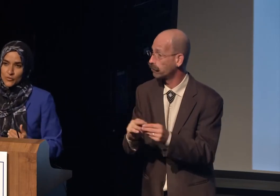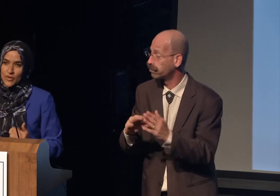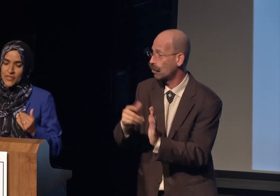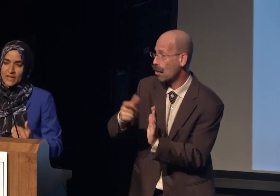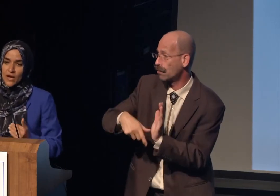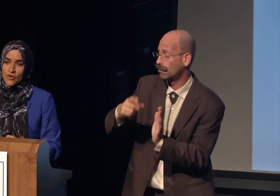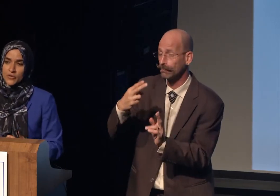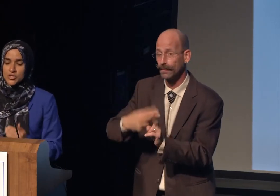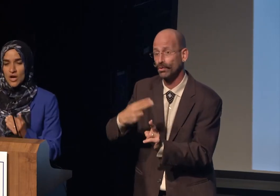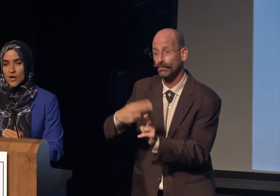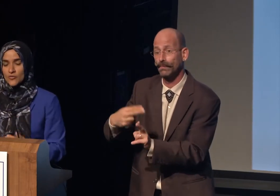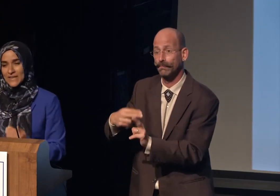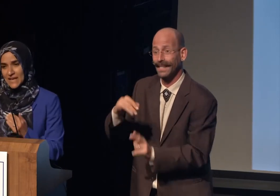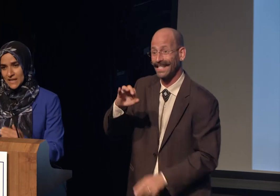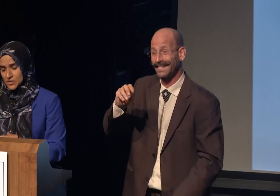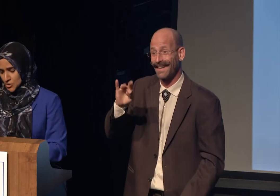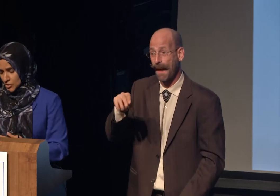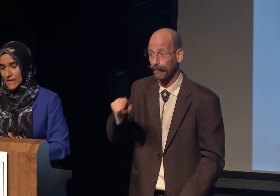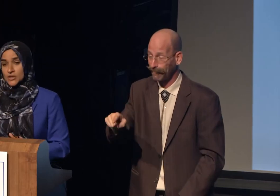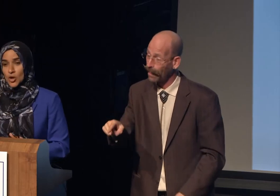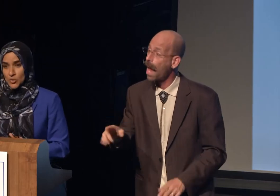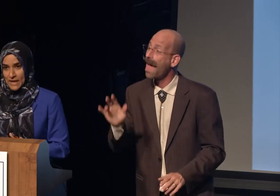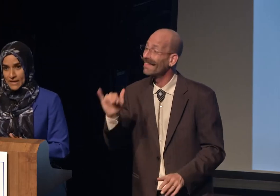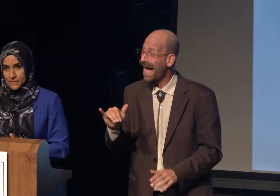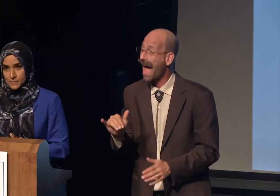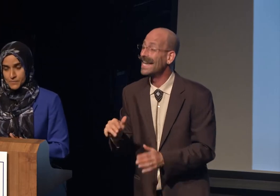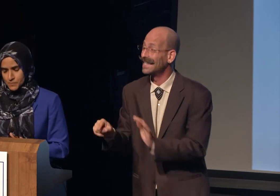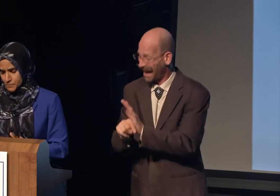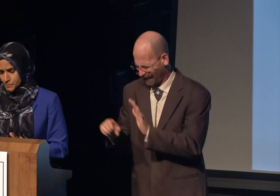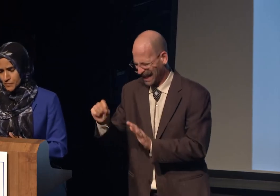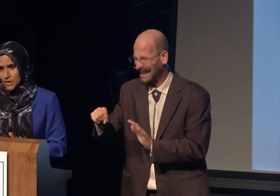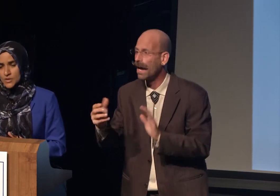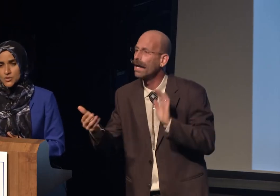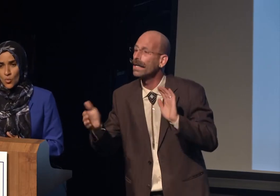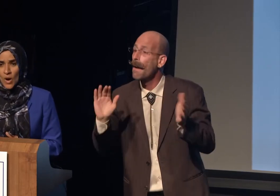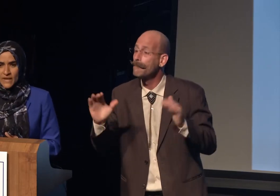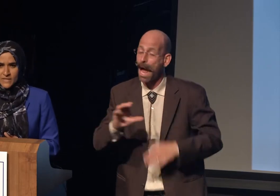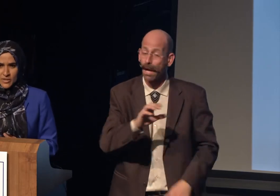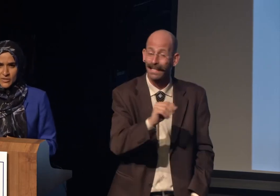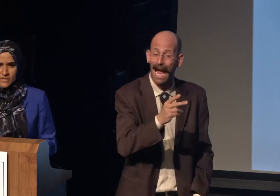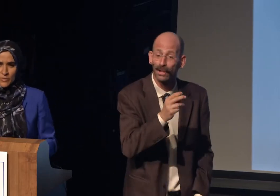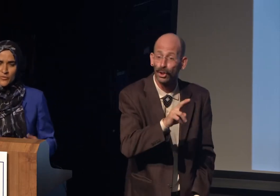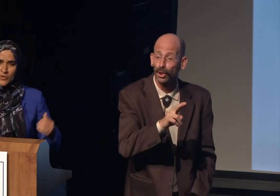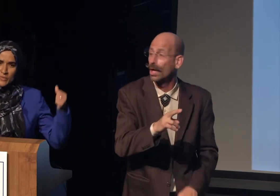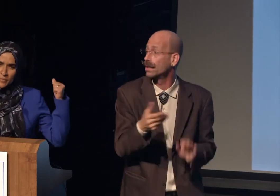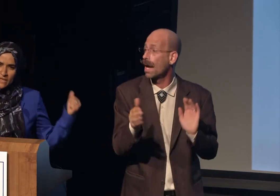than coverage of cancer and cocaine. So why is there Islamophobia?